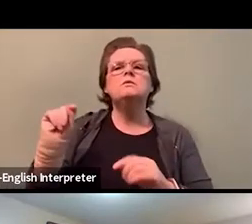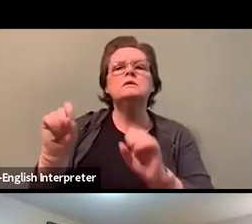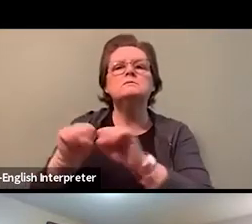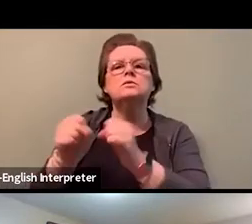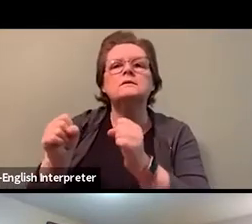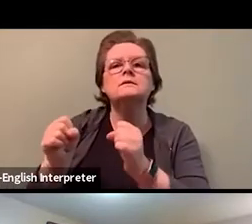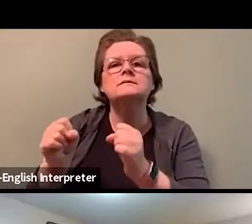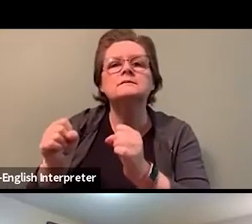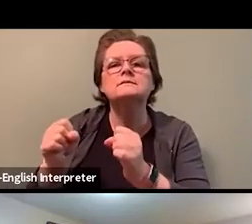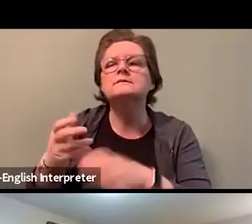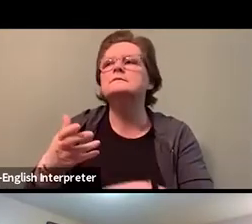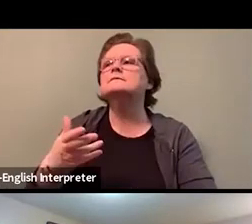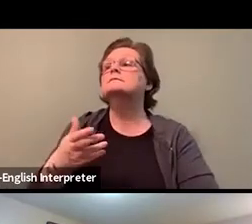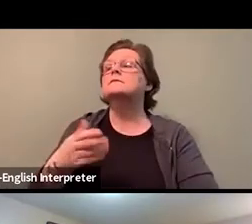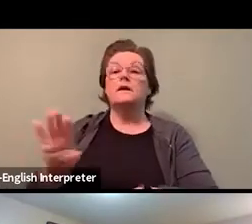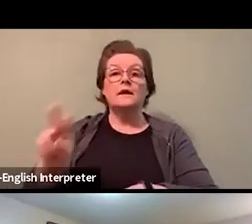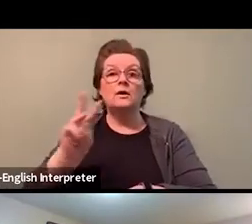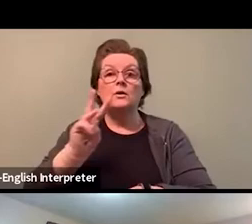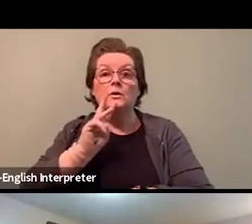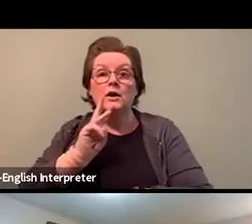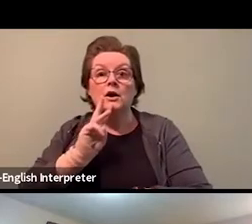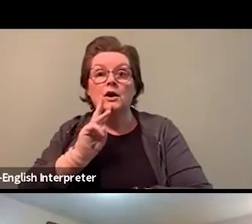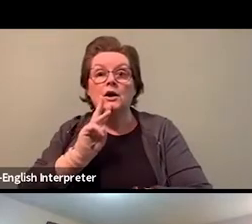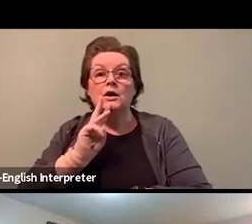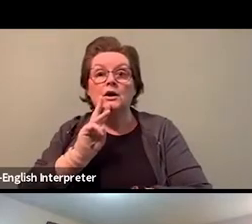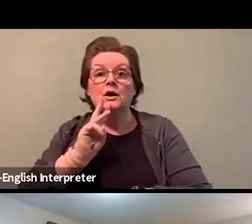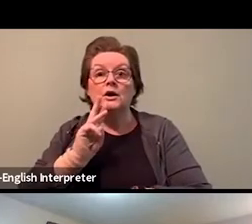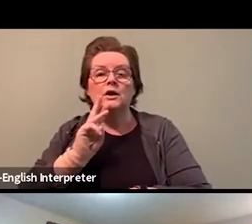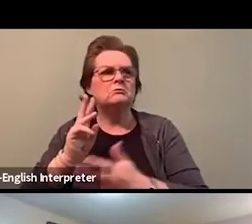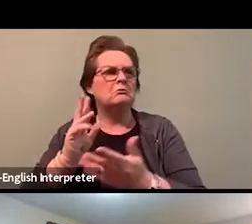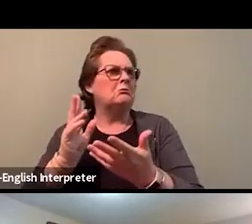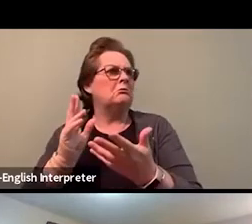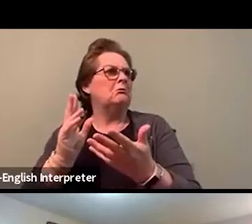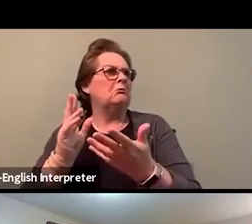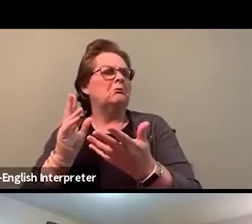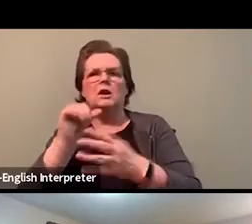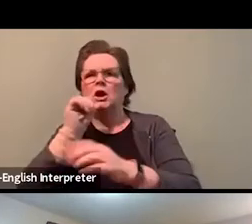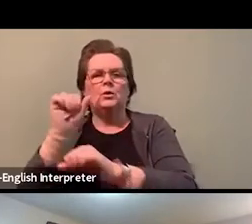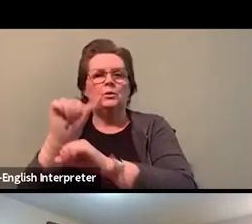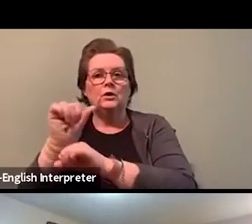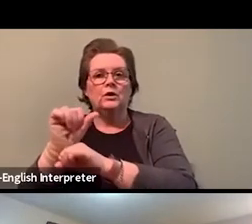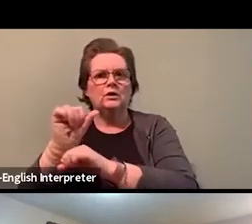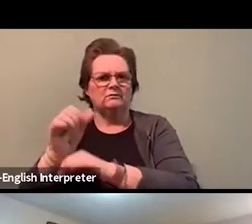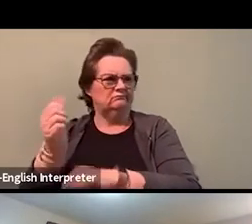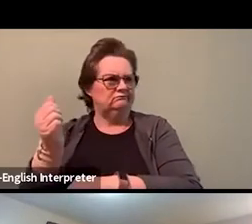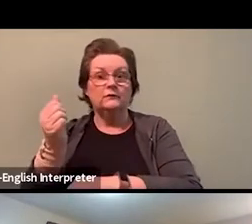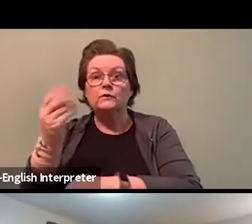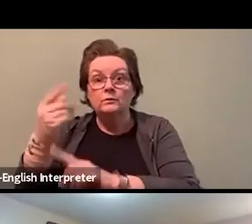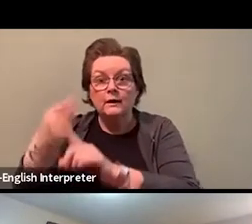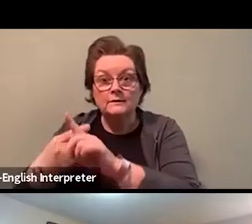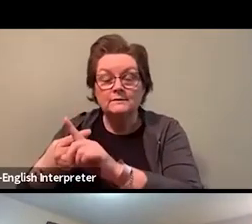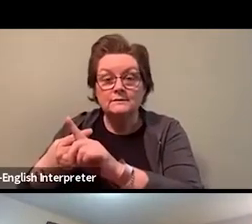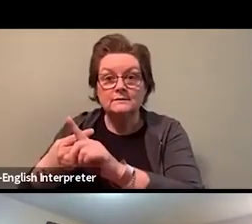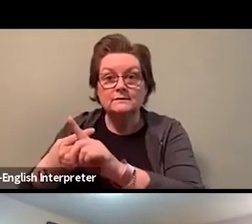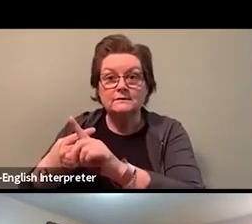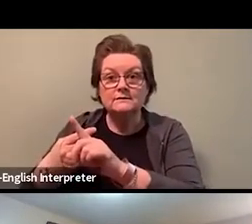the water is cut off, the cold water is cut off for several months as was the case last spring for the folks at 100 Vaughan Road, right?